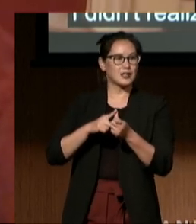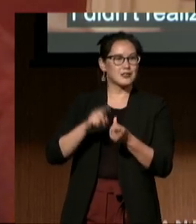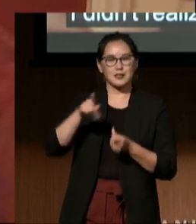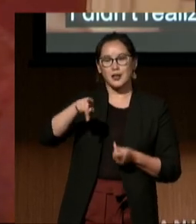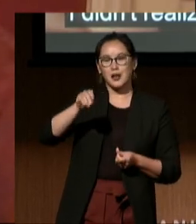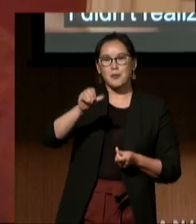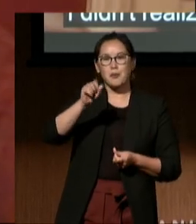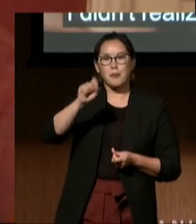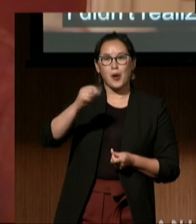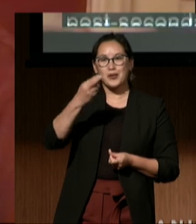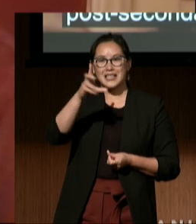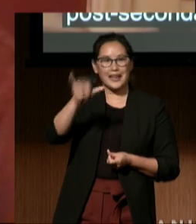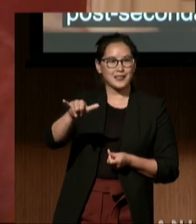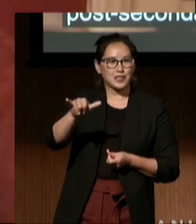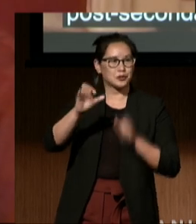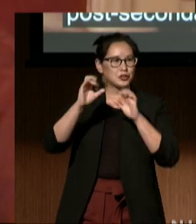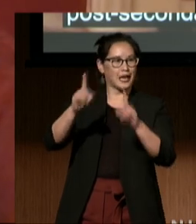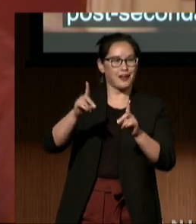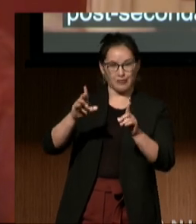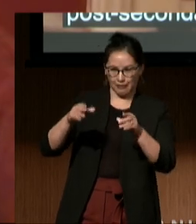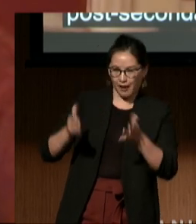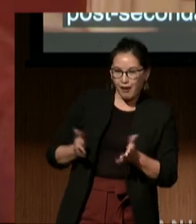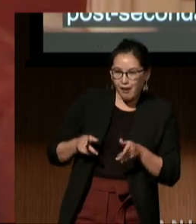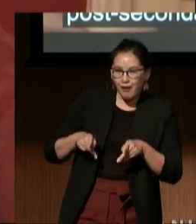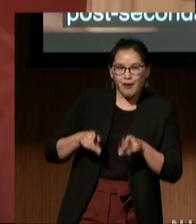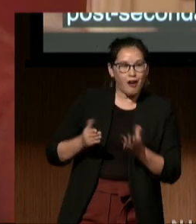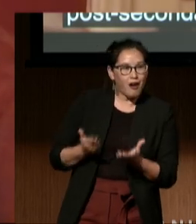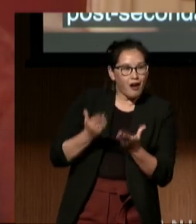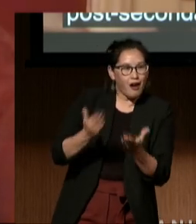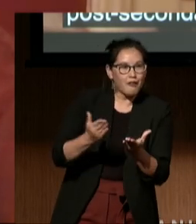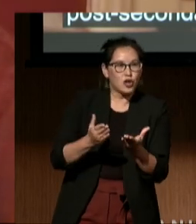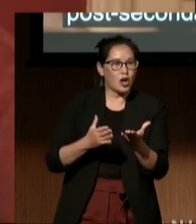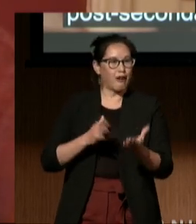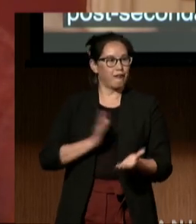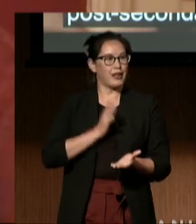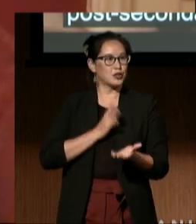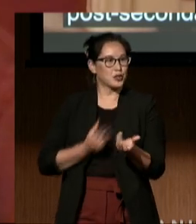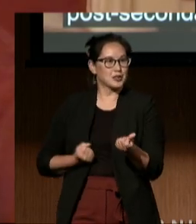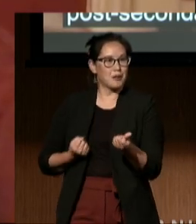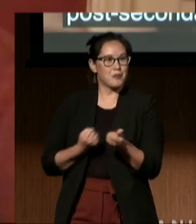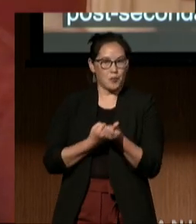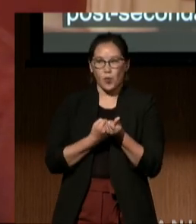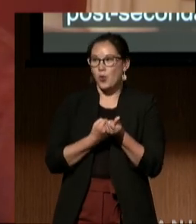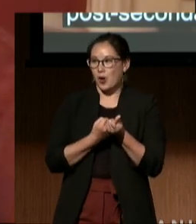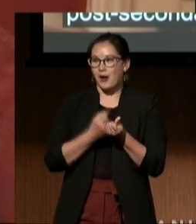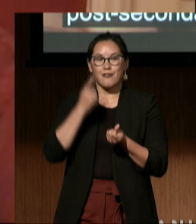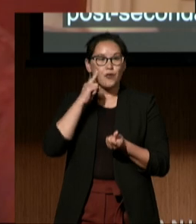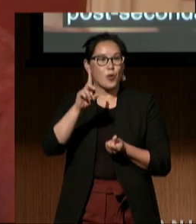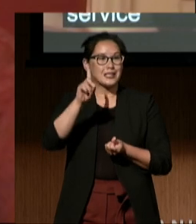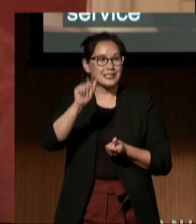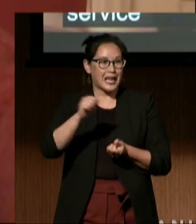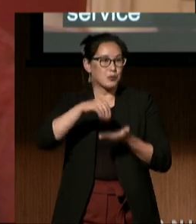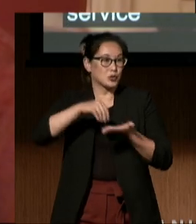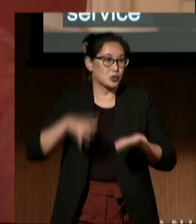to offer an official support service program to disabled students.